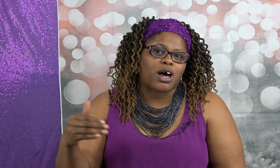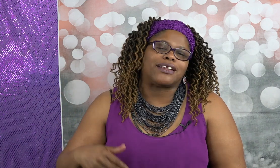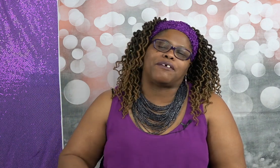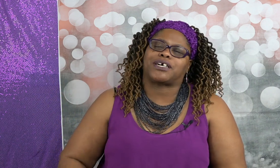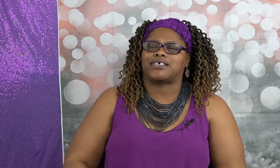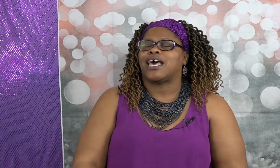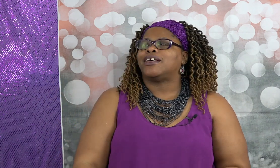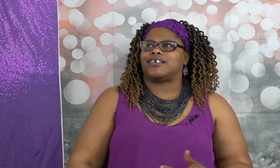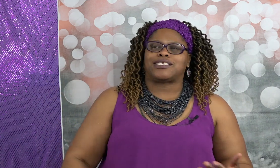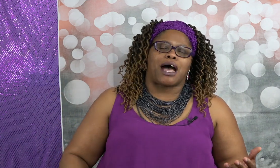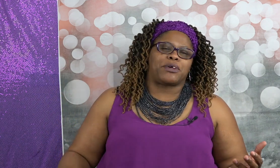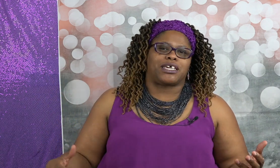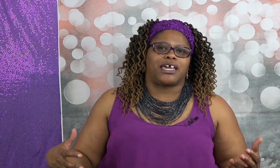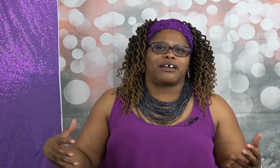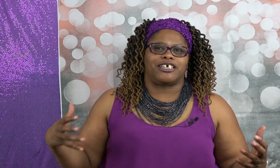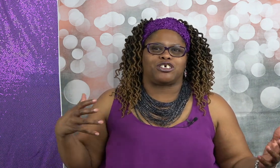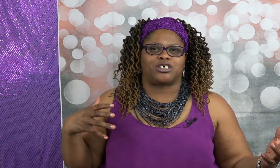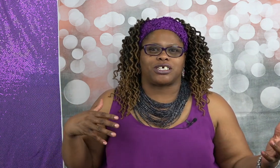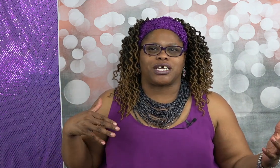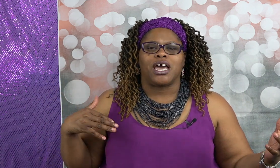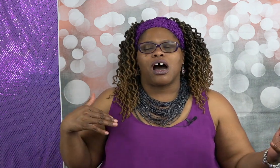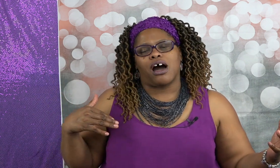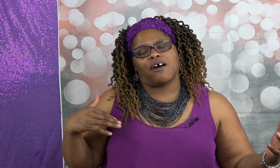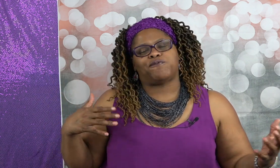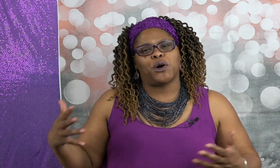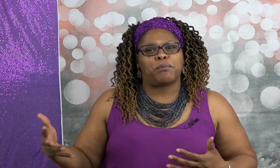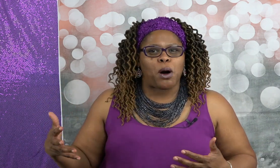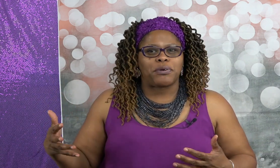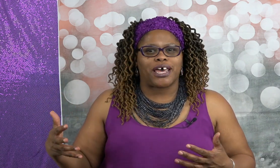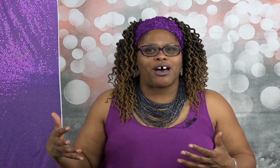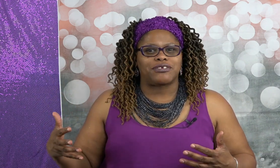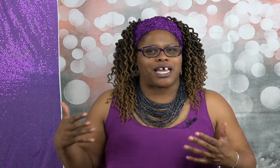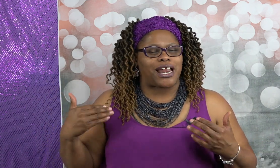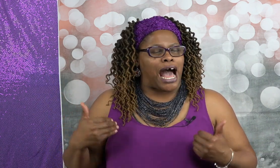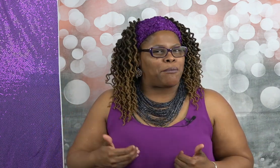know I love it because this time of year is usually football playoffs and I'm a